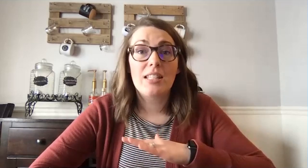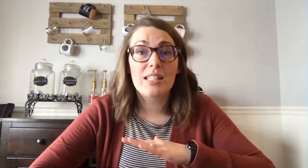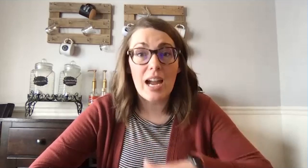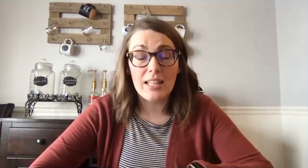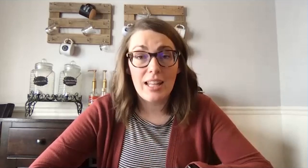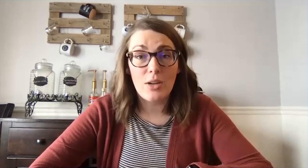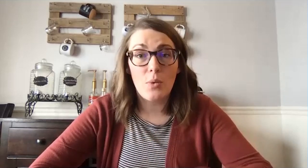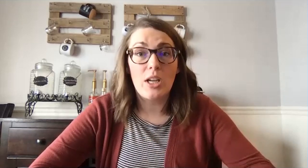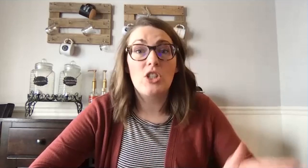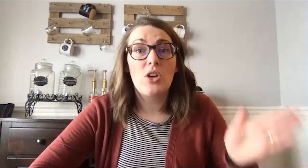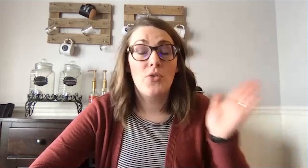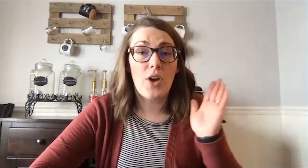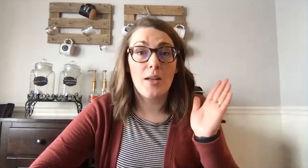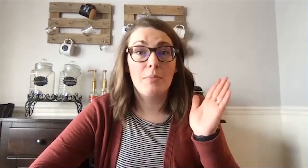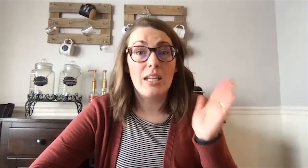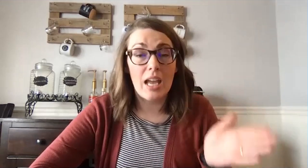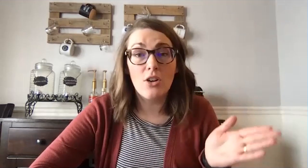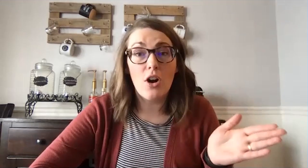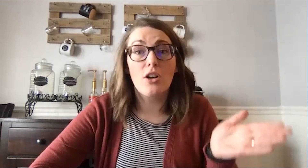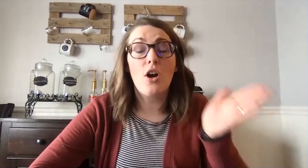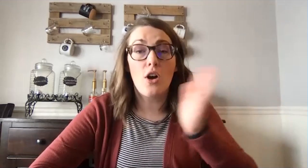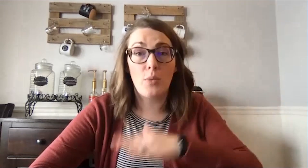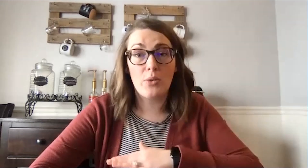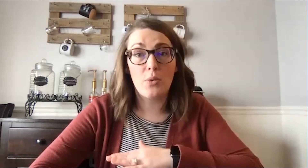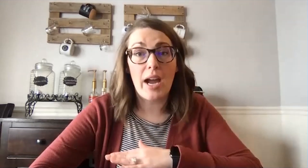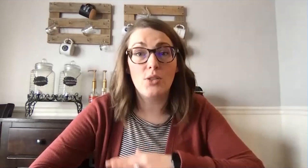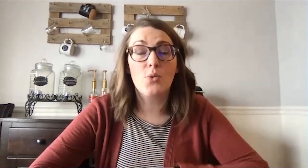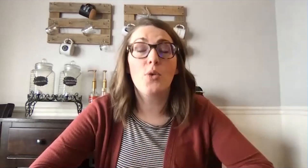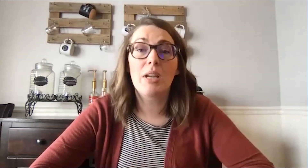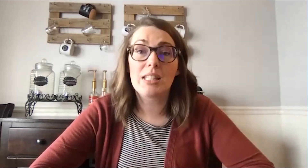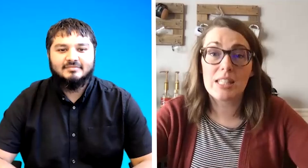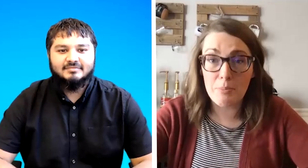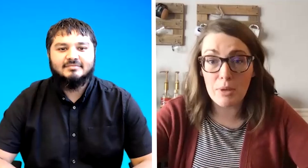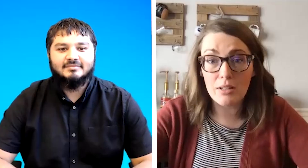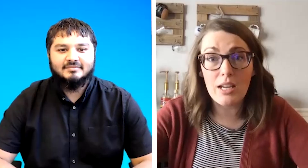sign language from kindergarten all the way through high school but it's typically our